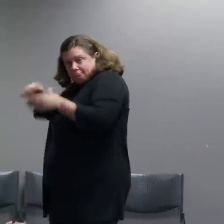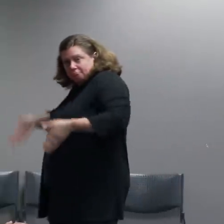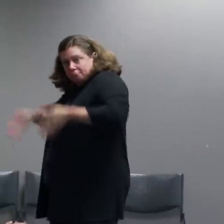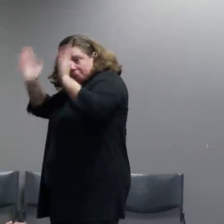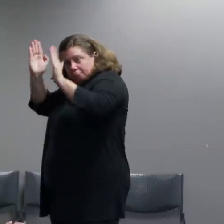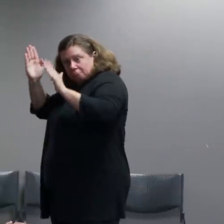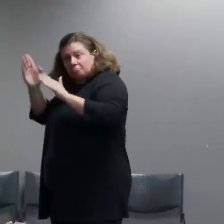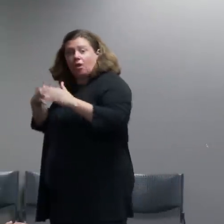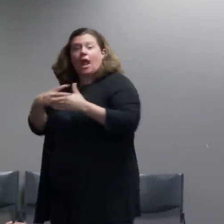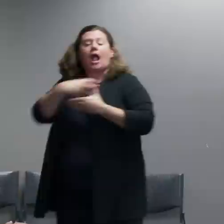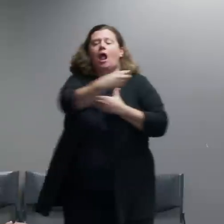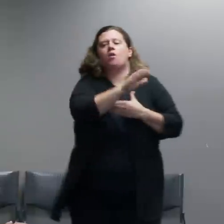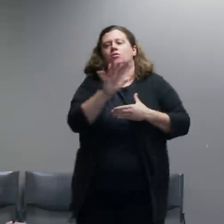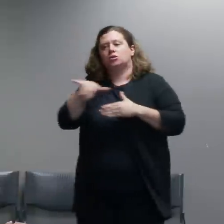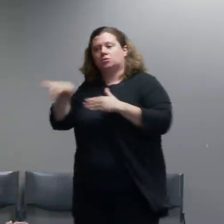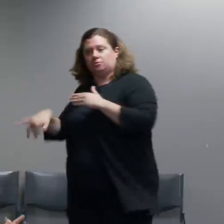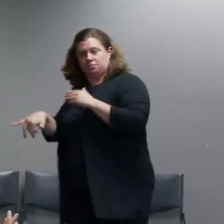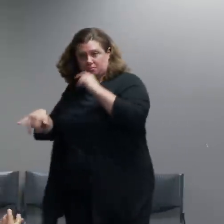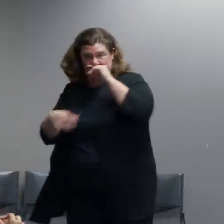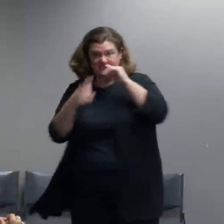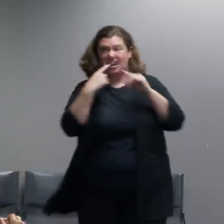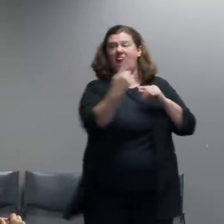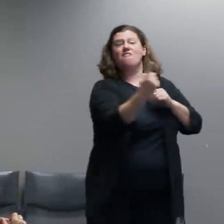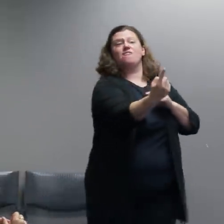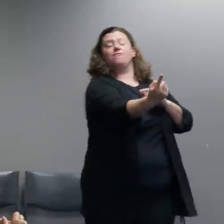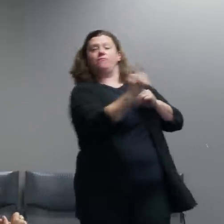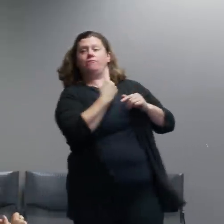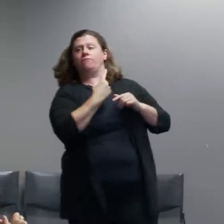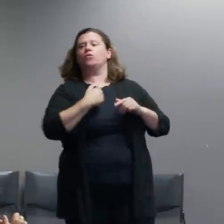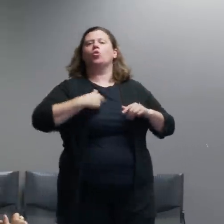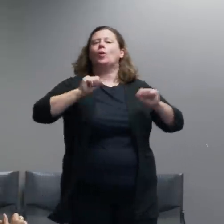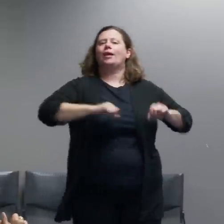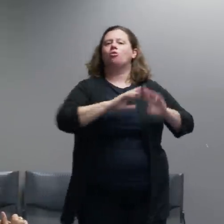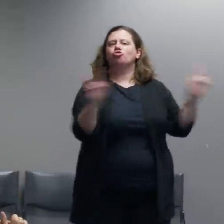attack on the building in hopes that removing that fence and focus of